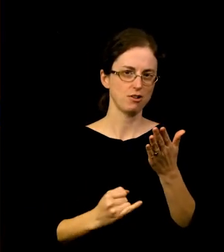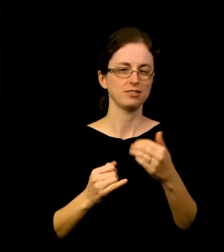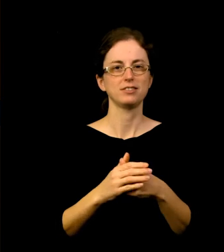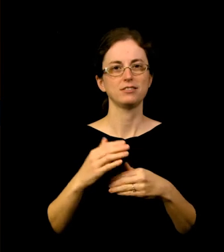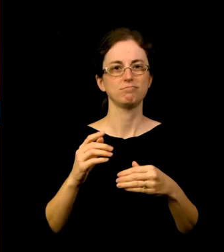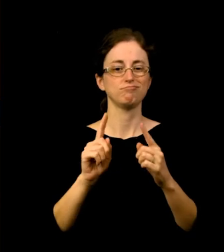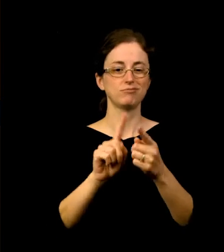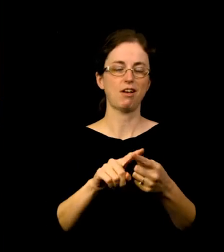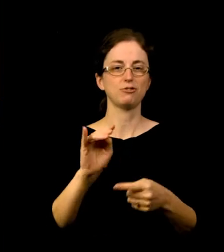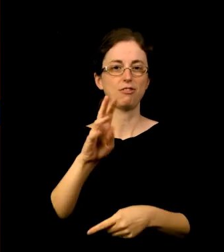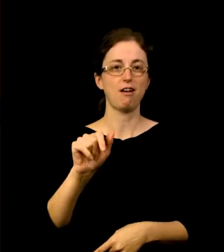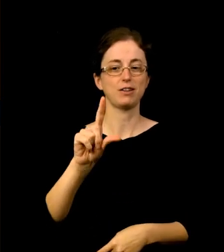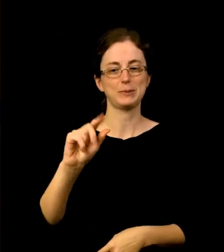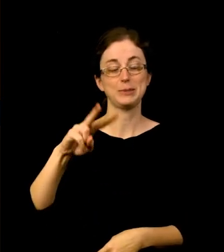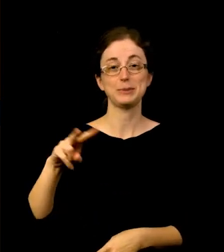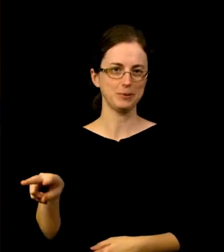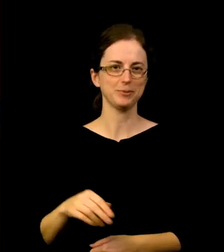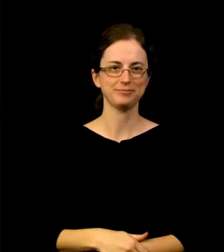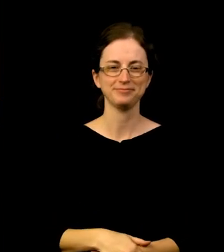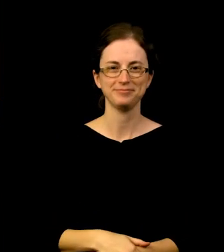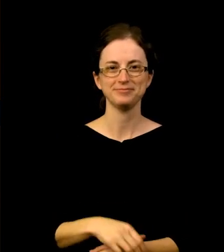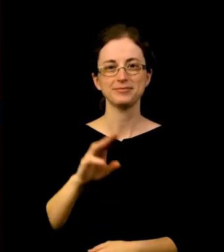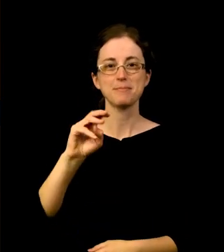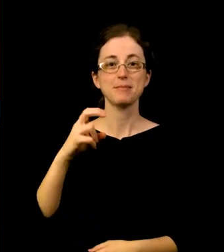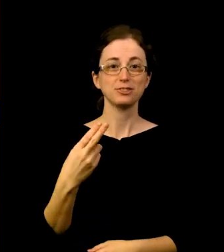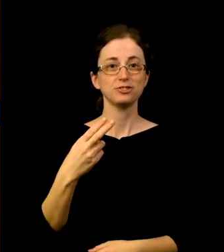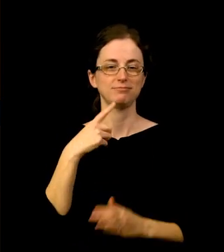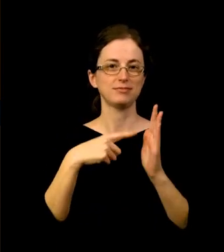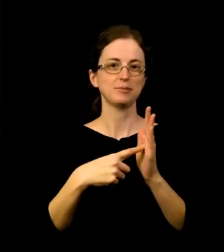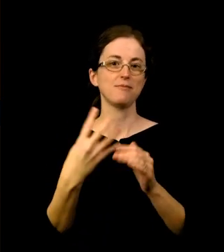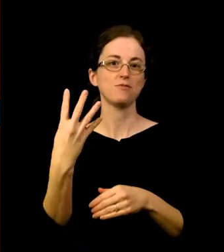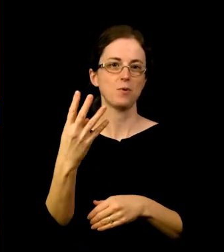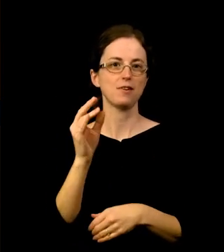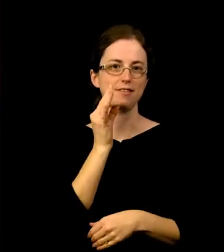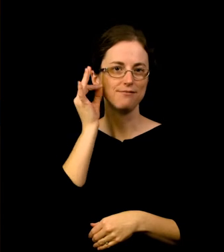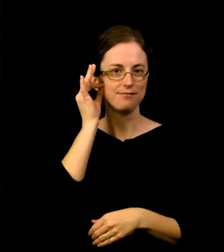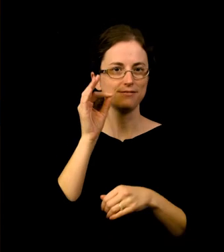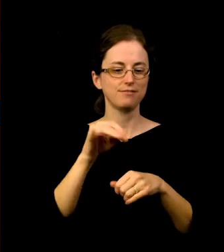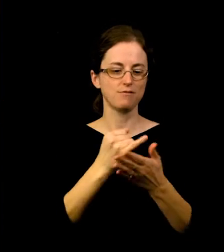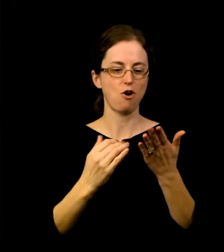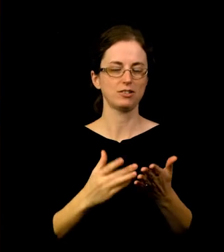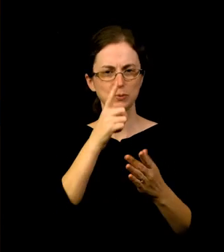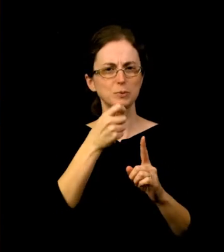Mesh is an exhibition of four Native artists who are still early in their careers but busting out with bold and exciting work.